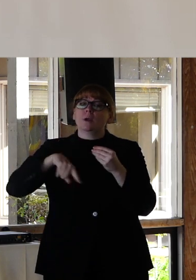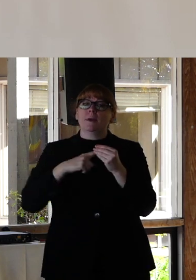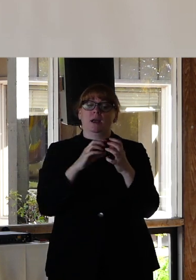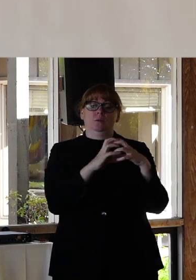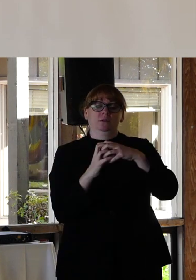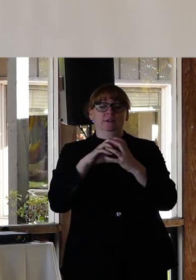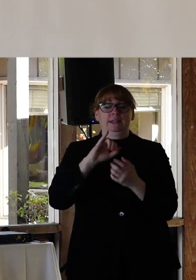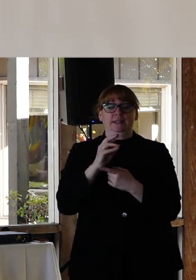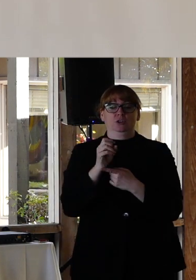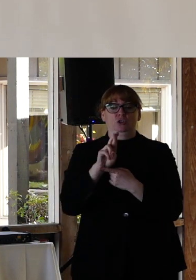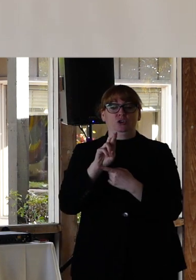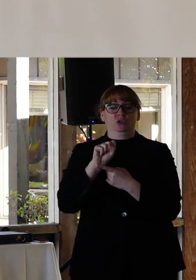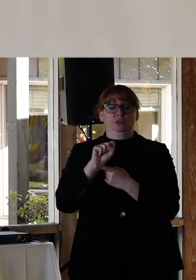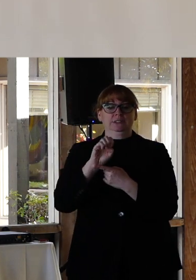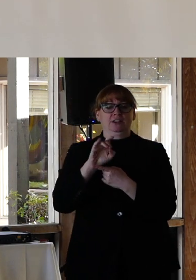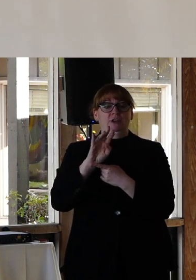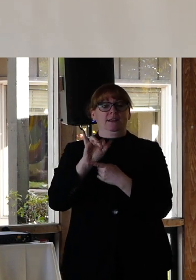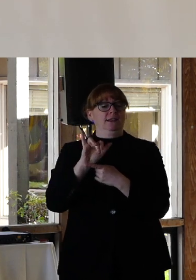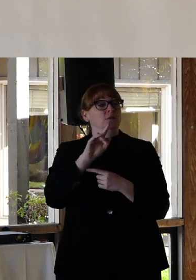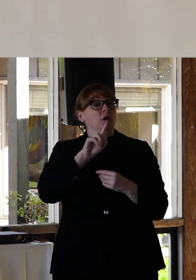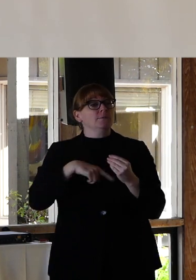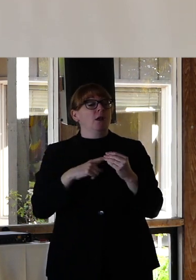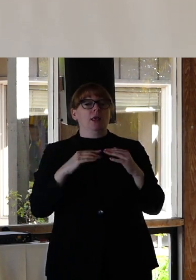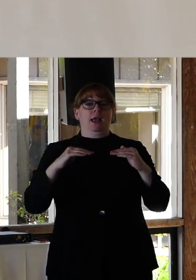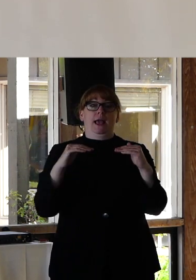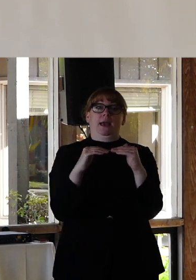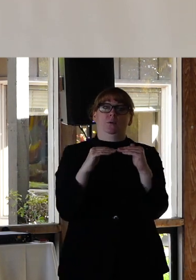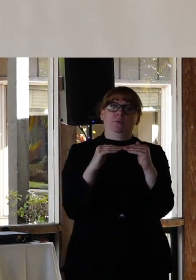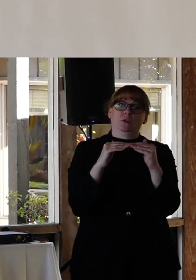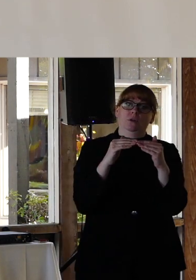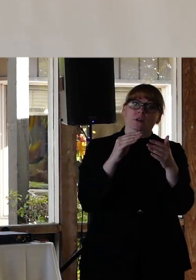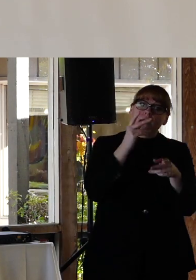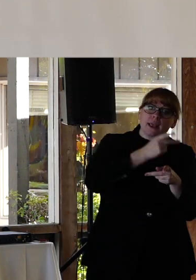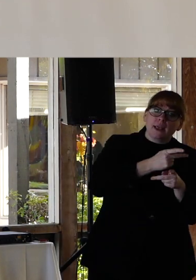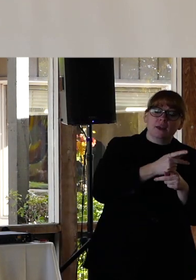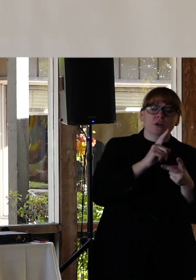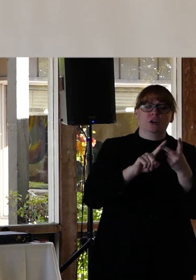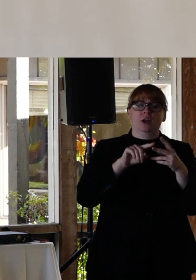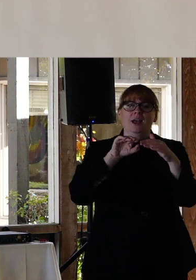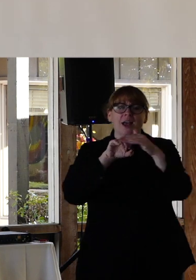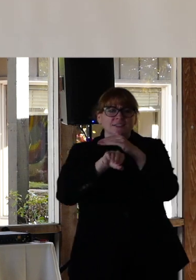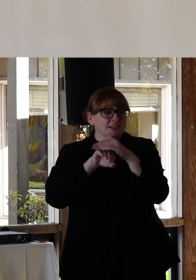we discuss intersectionality, equitable care, access, all of these things